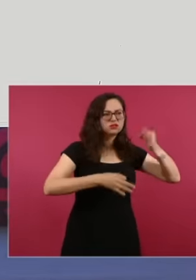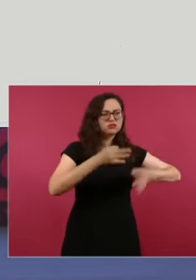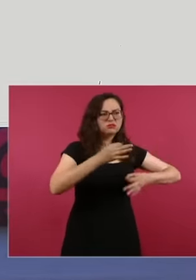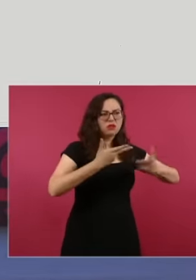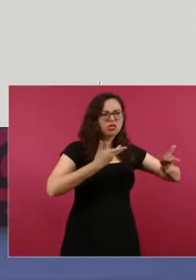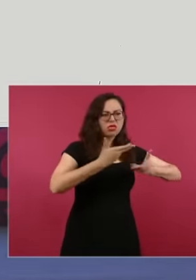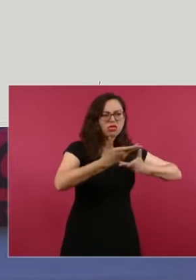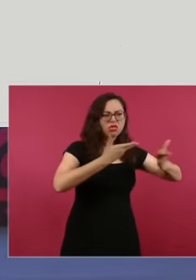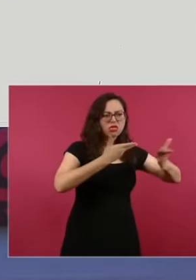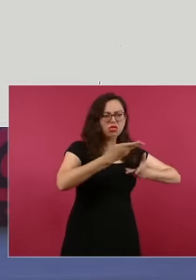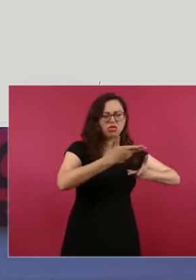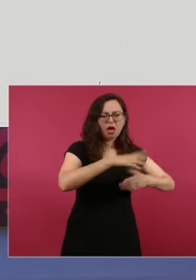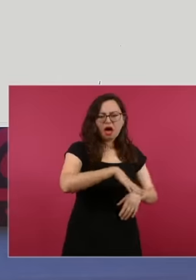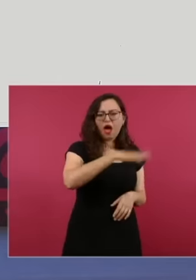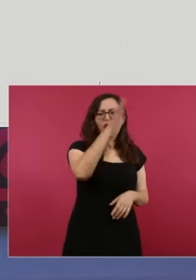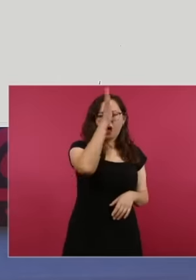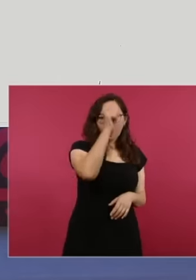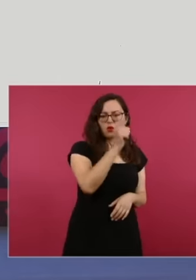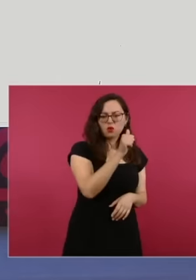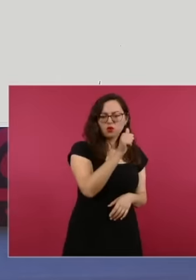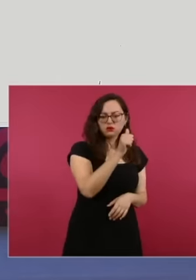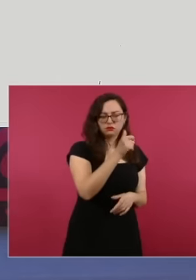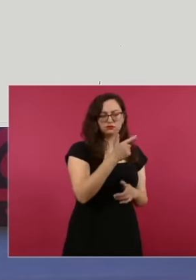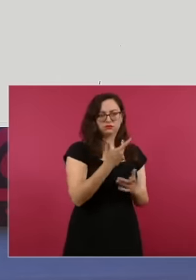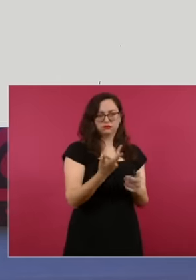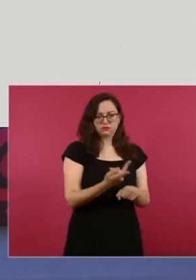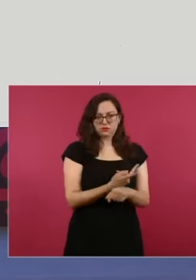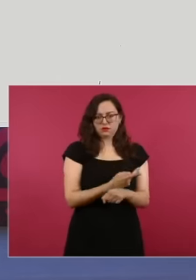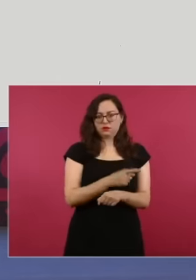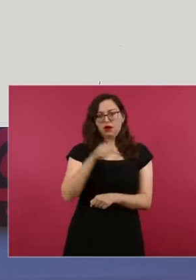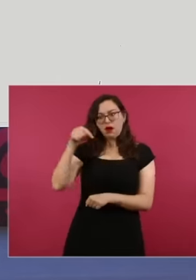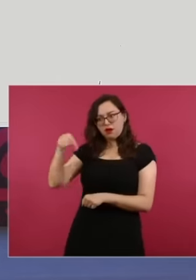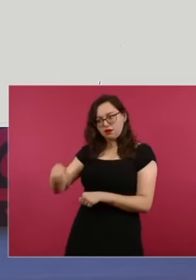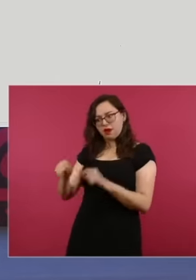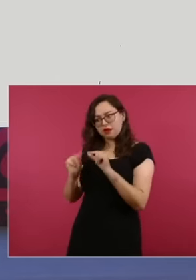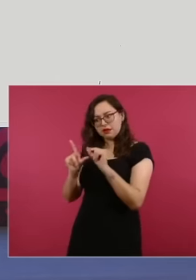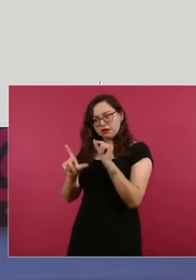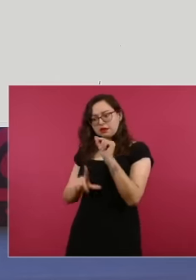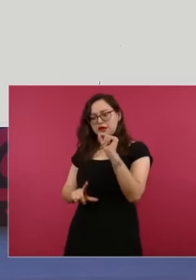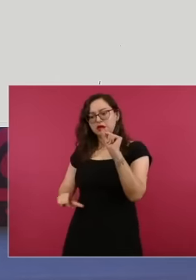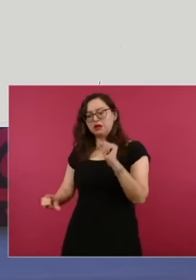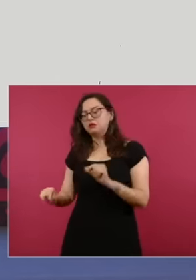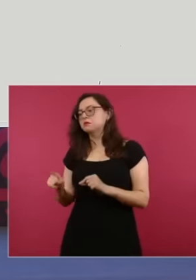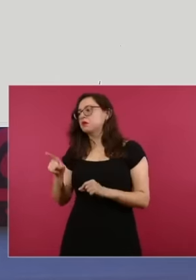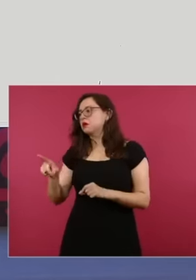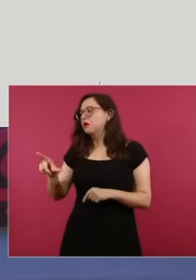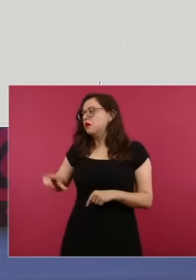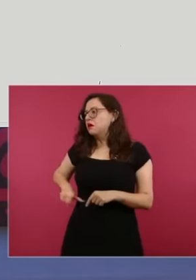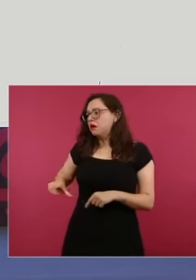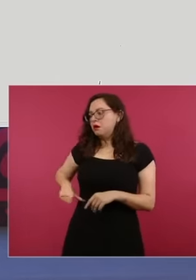accusations of having bribed Pemex officials, which allowed Vitol to receive